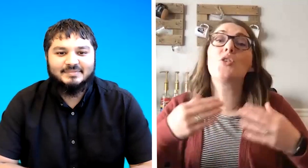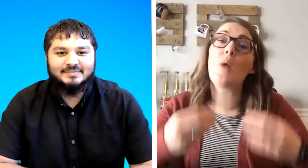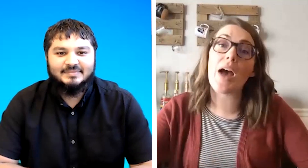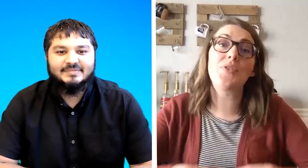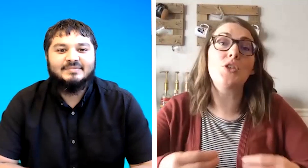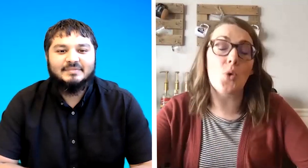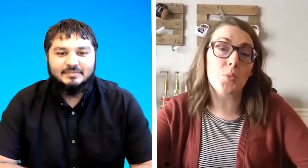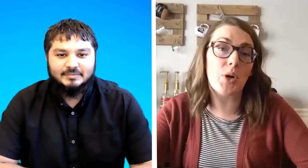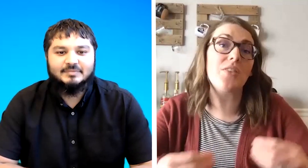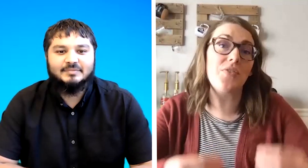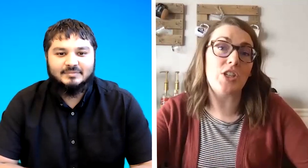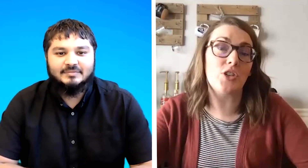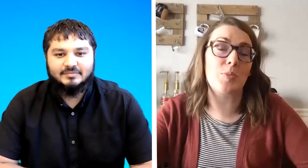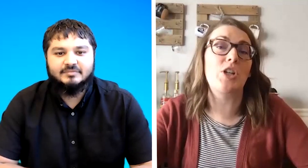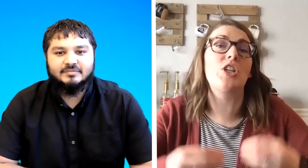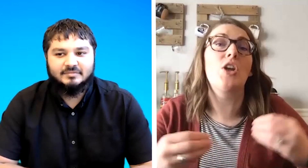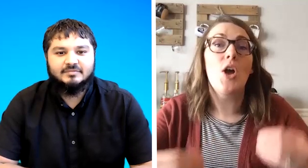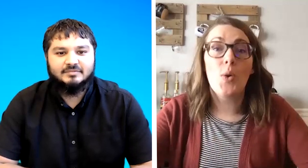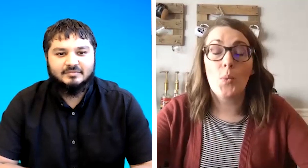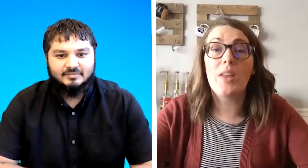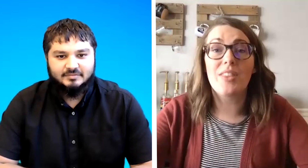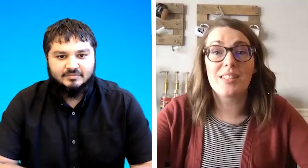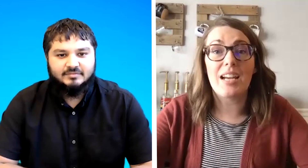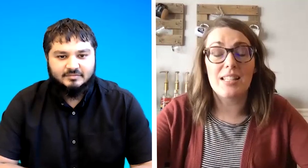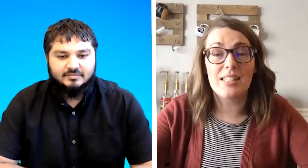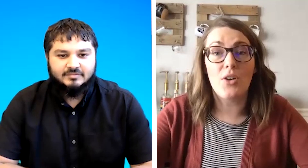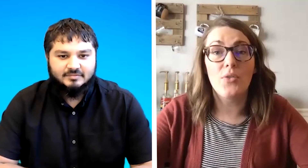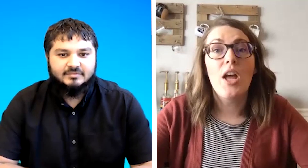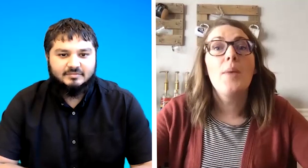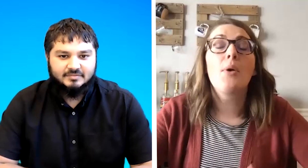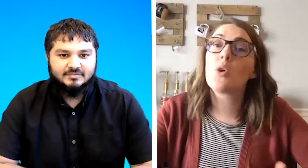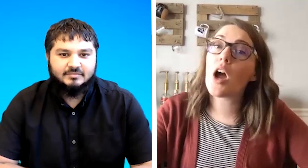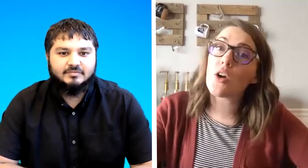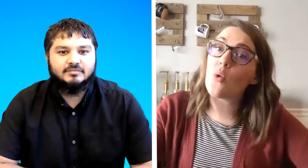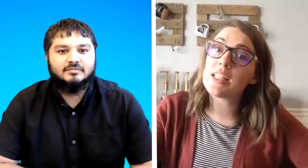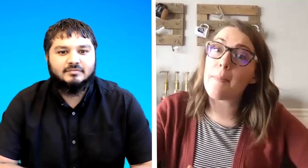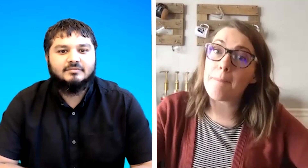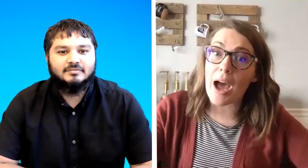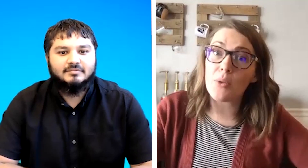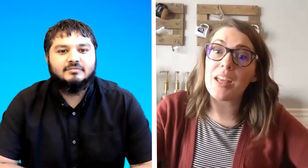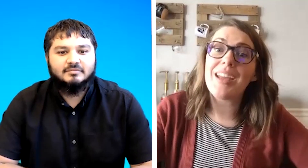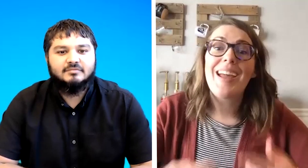have to incorporate the facial expression with the sign itself but we're not going to mouth it